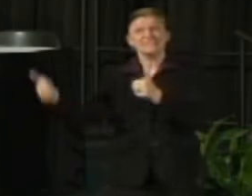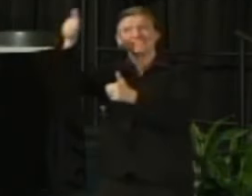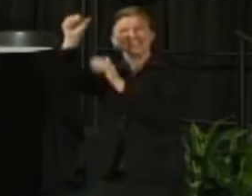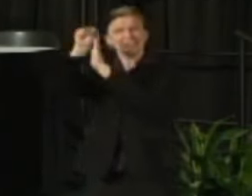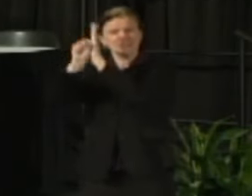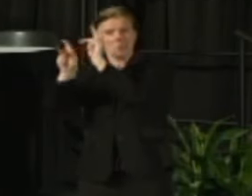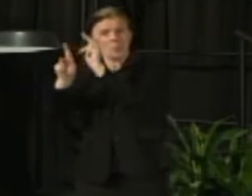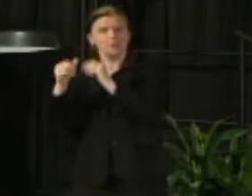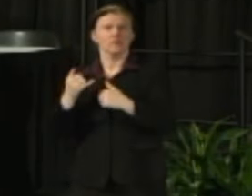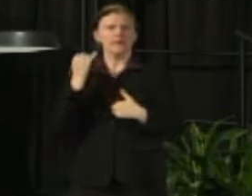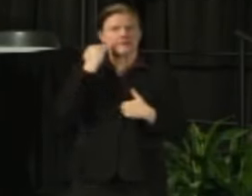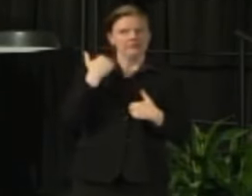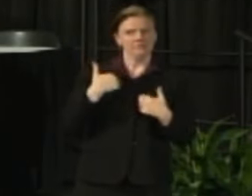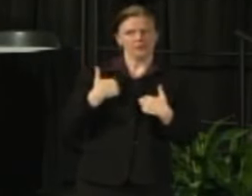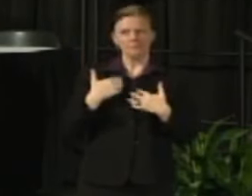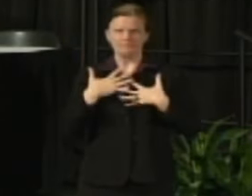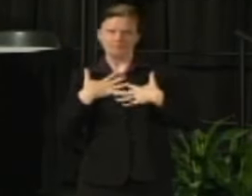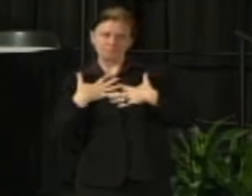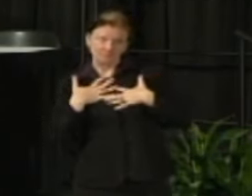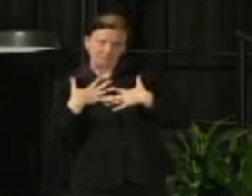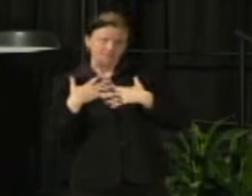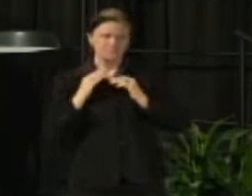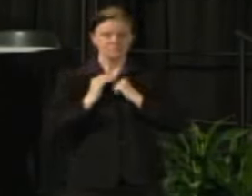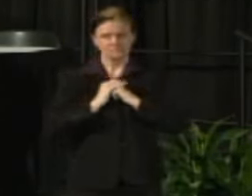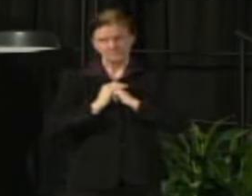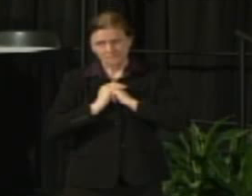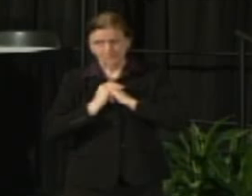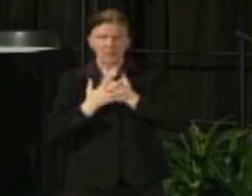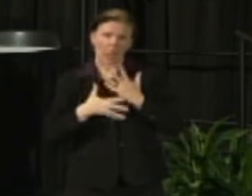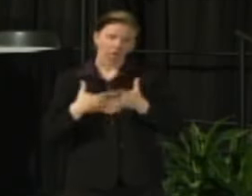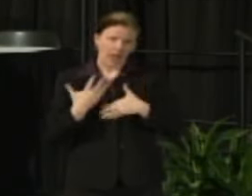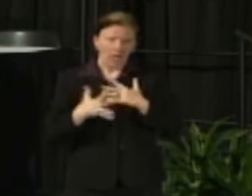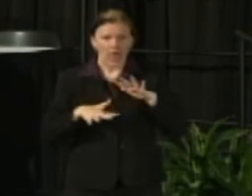If on the other hand I don't stand up for what I really believe and what you all care about